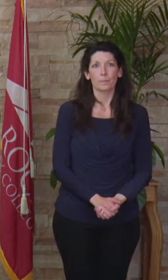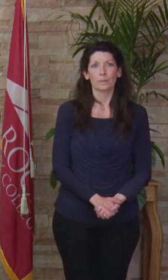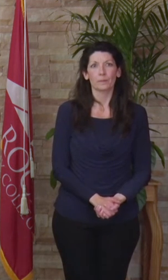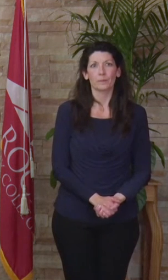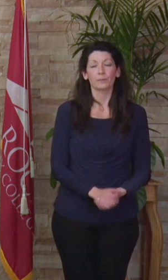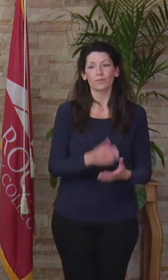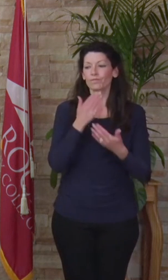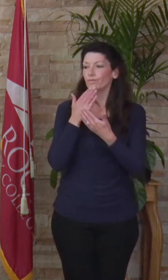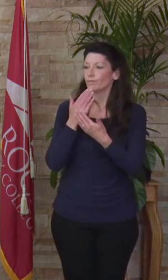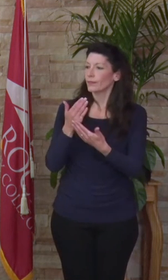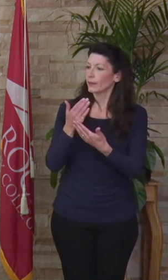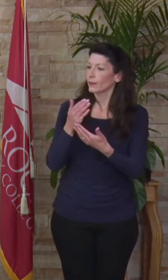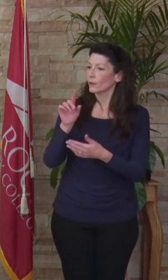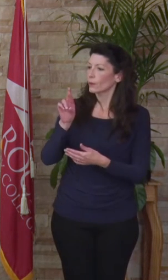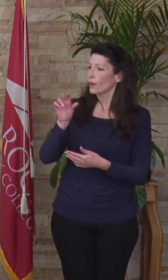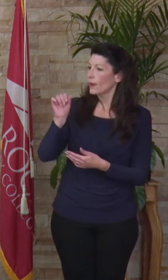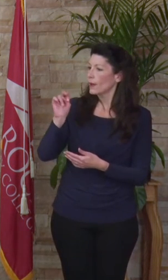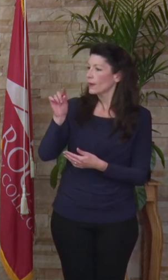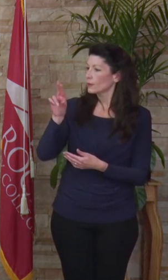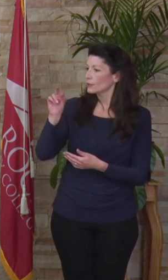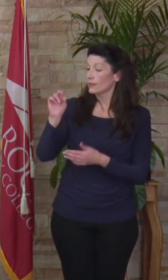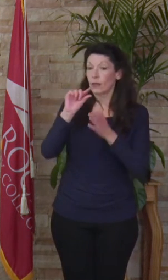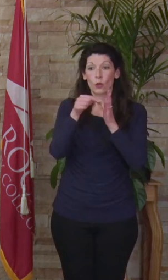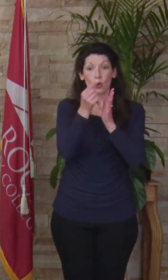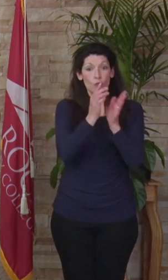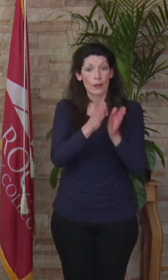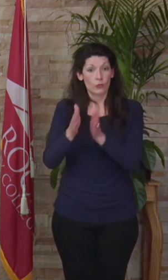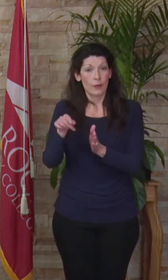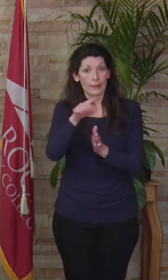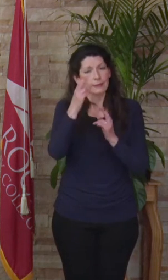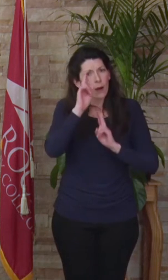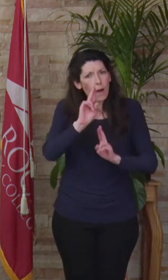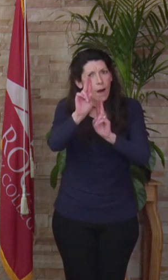Thank you, Dr. Anderson. Graduates, it's an honor to be able to address you today,